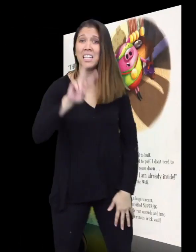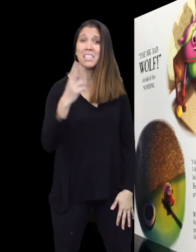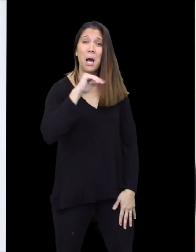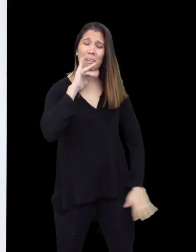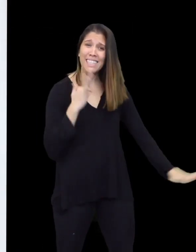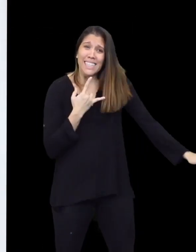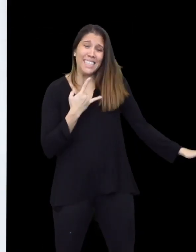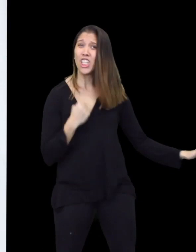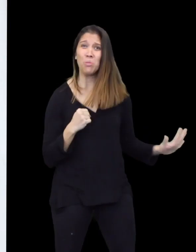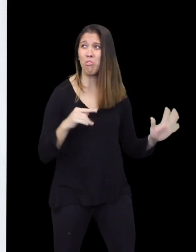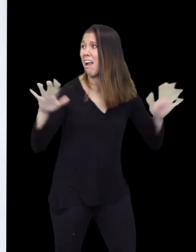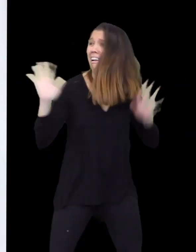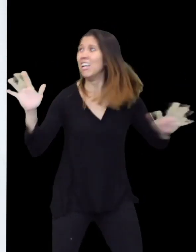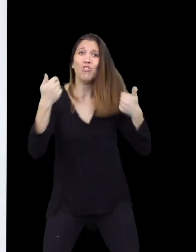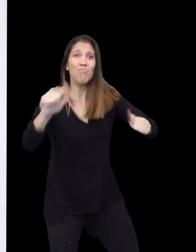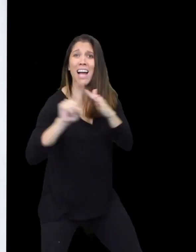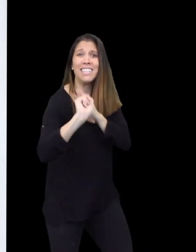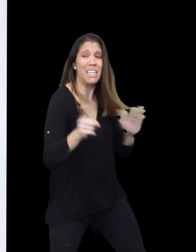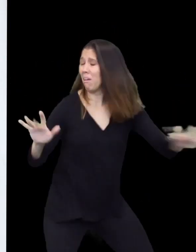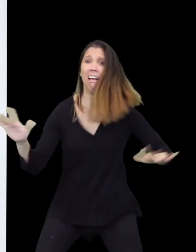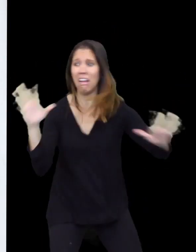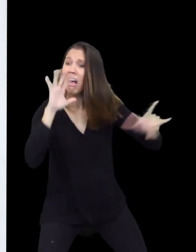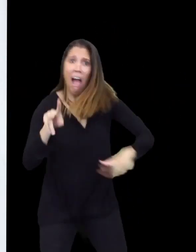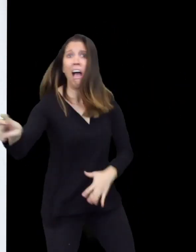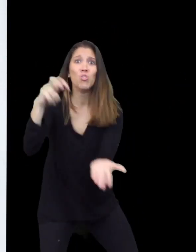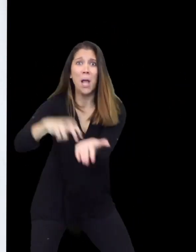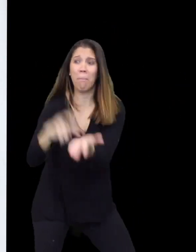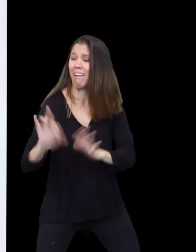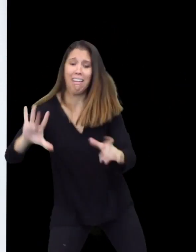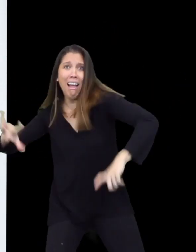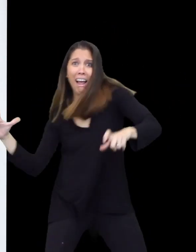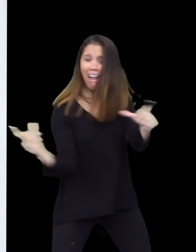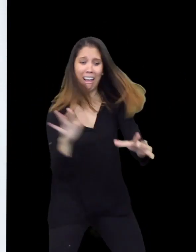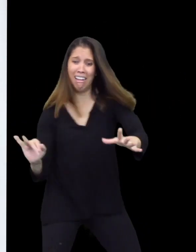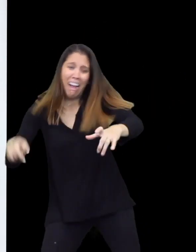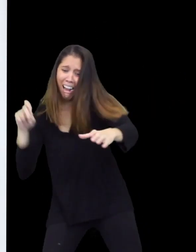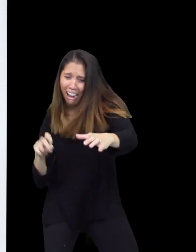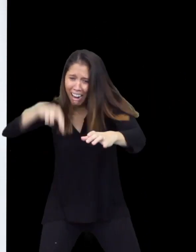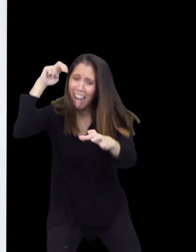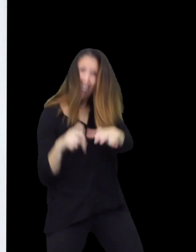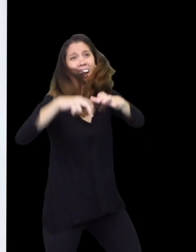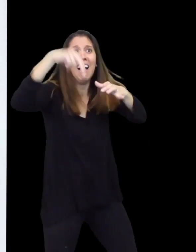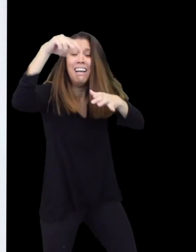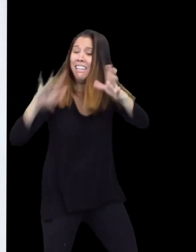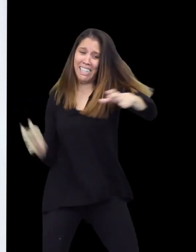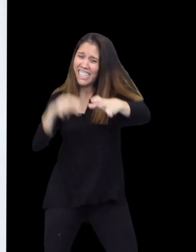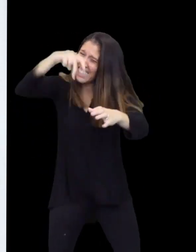Desperate to escape, the little pig found a nearby trampoline and bounced as high as he could.